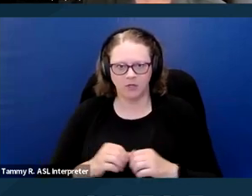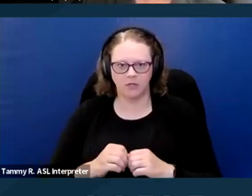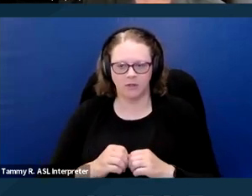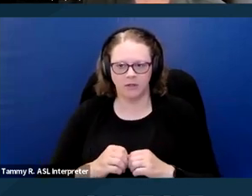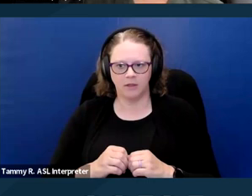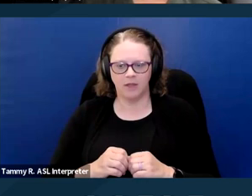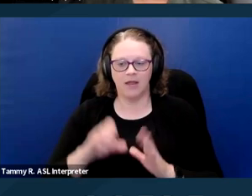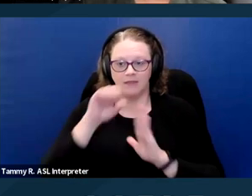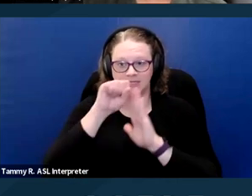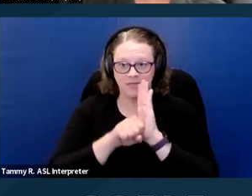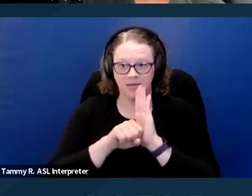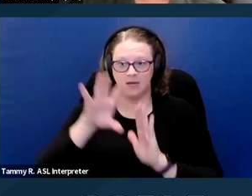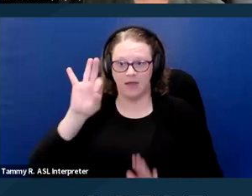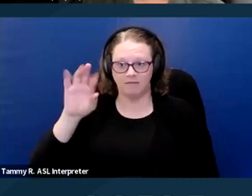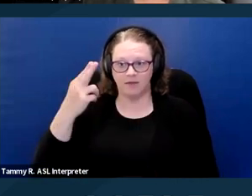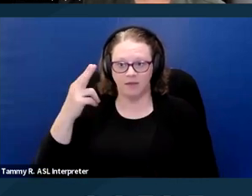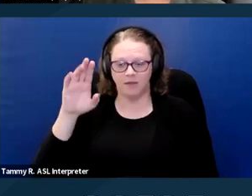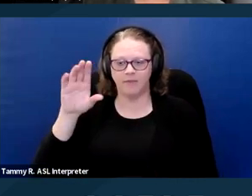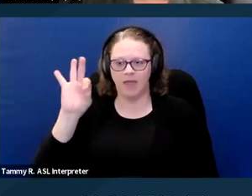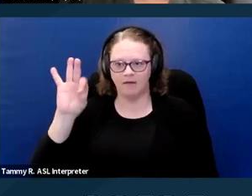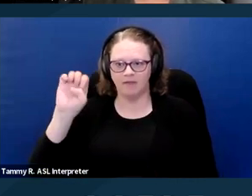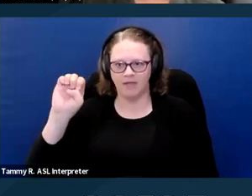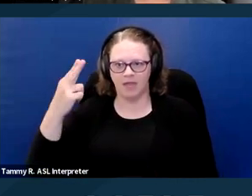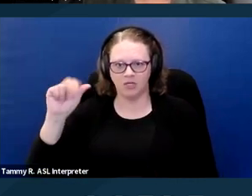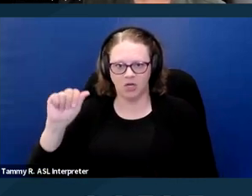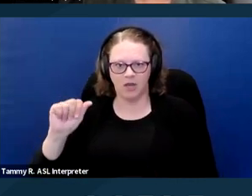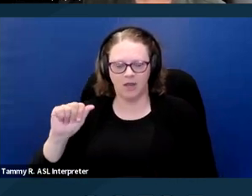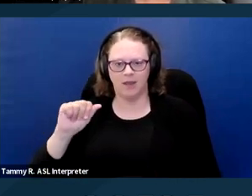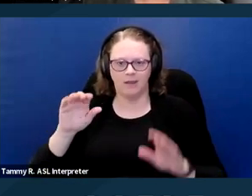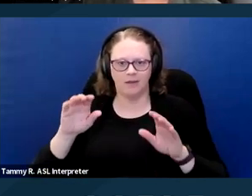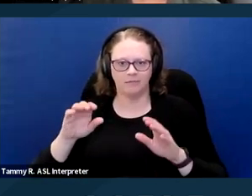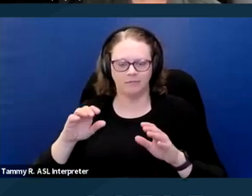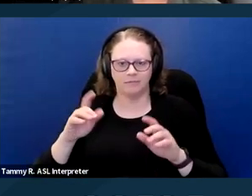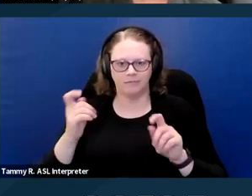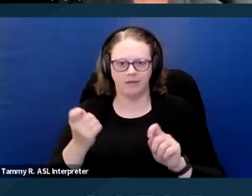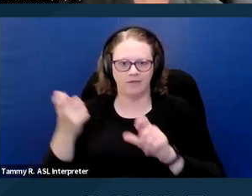the State Fair Employment and Housing Act invalidates any state law to the extent it purports to require